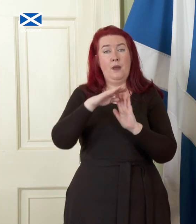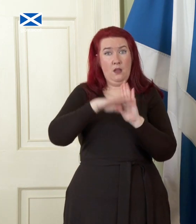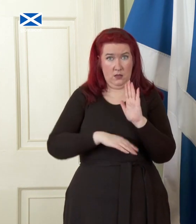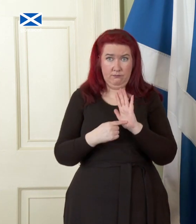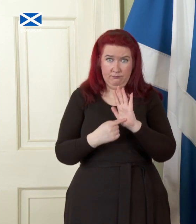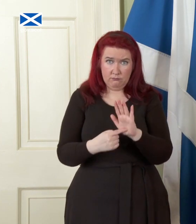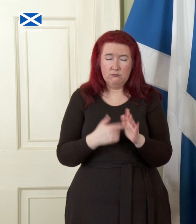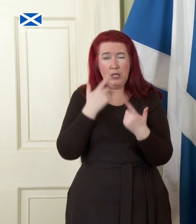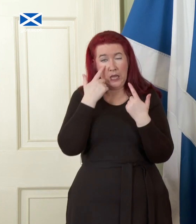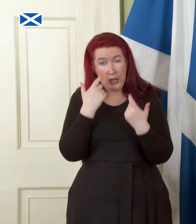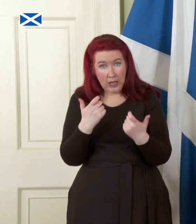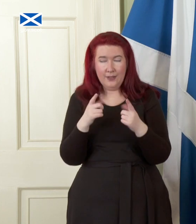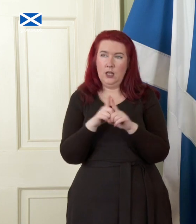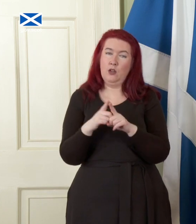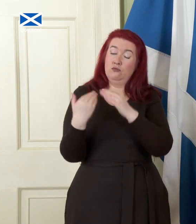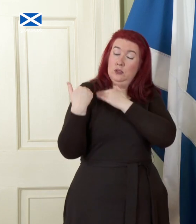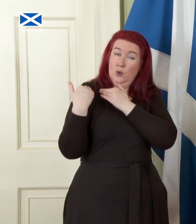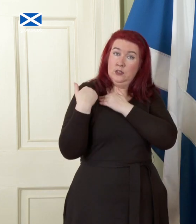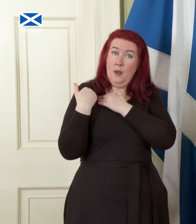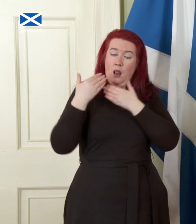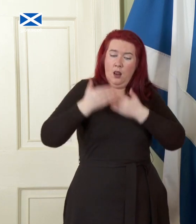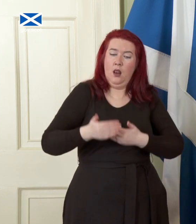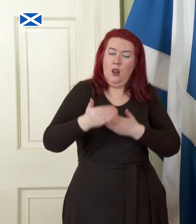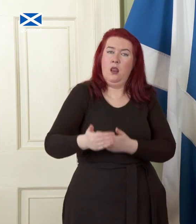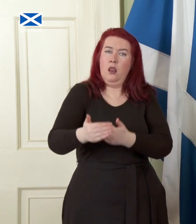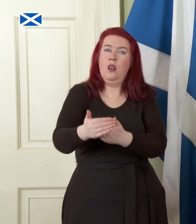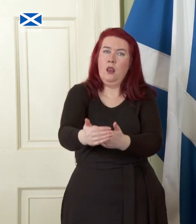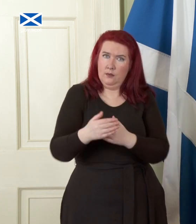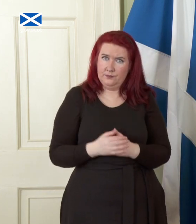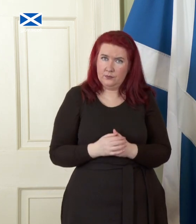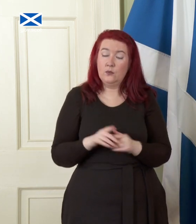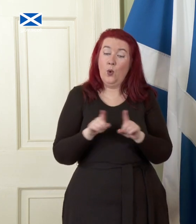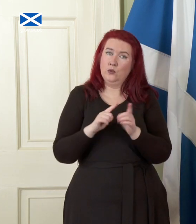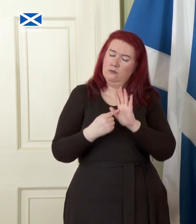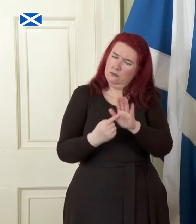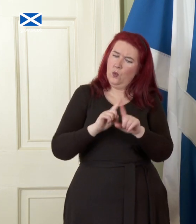careful and responsible phased approach as well as the arrangements necessary to support a new